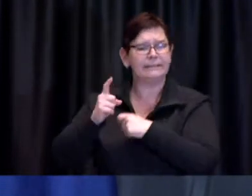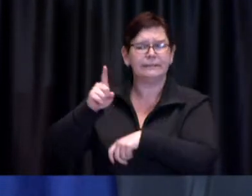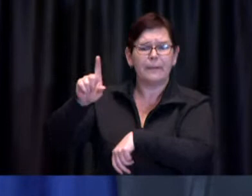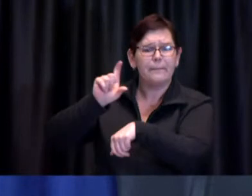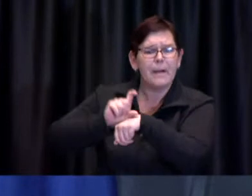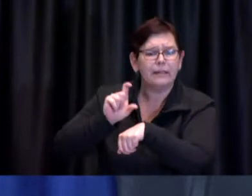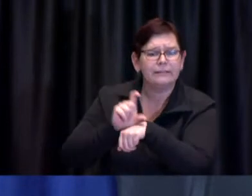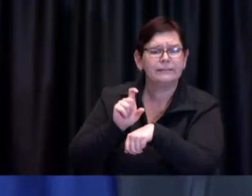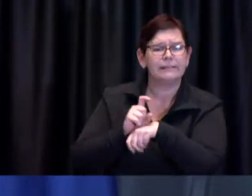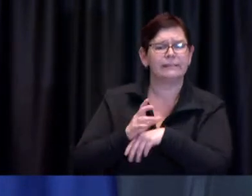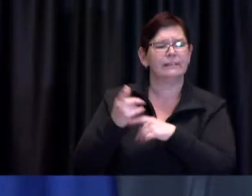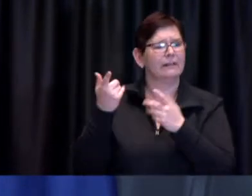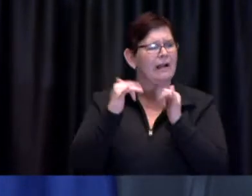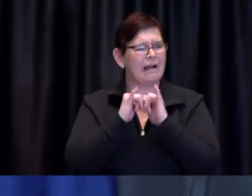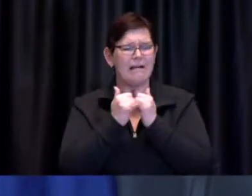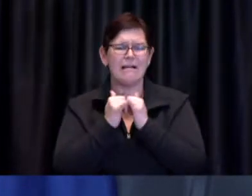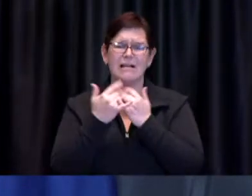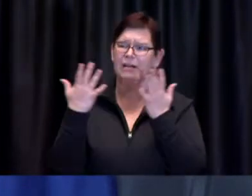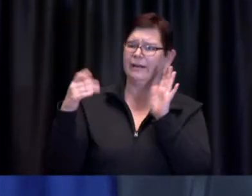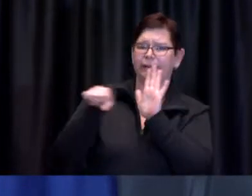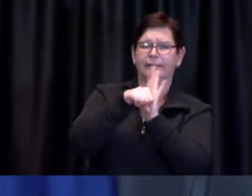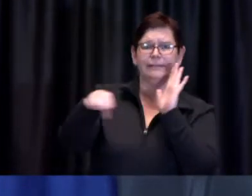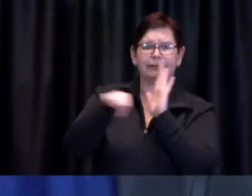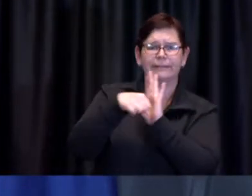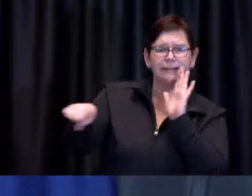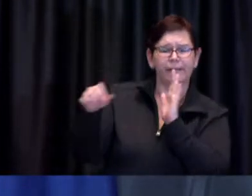The noise bylaw provides standards for noise in Toronto